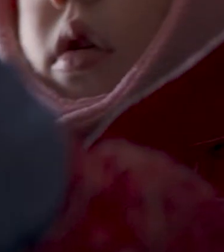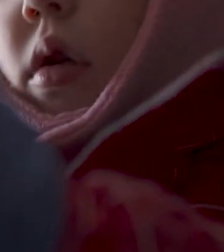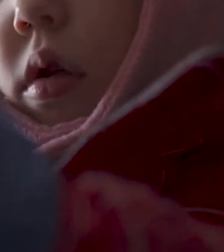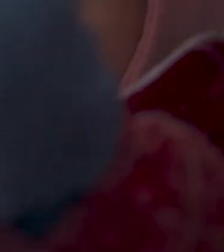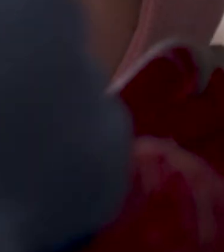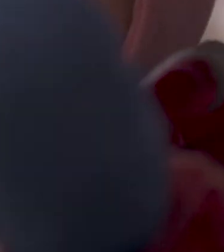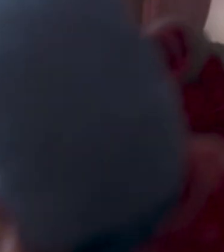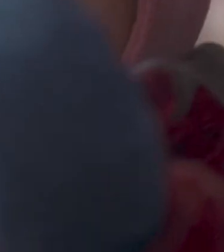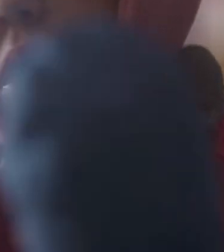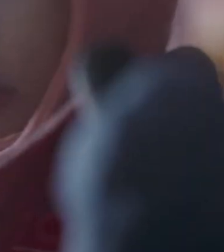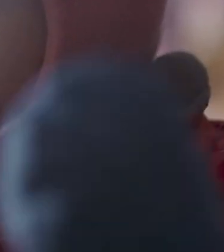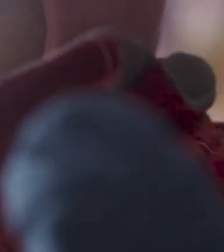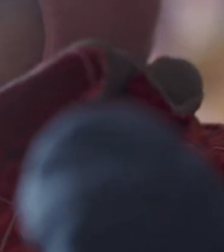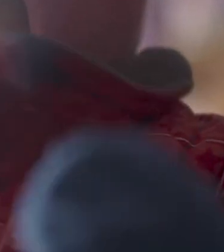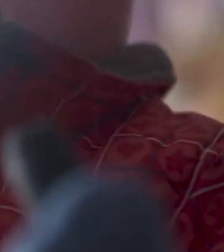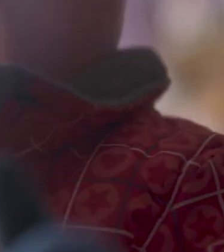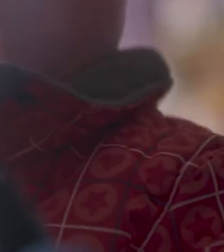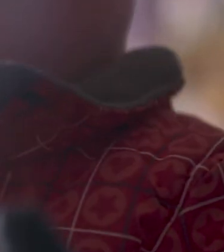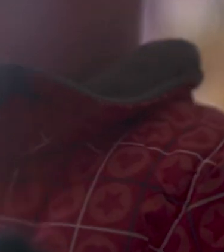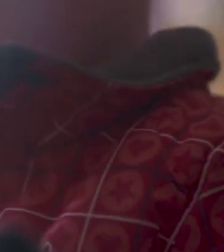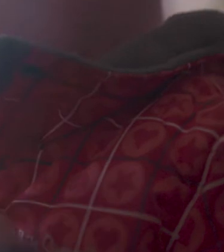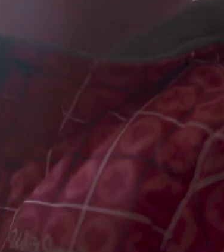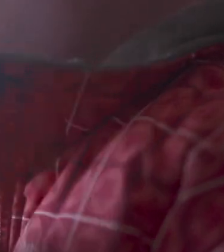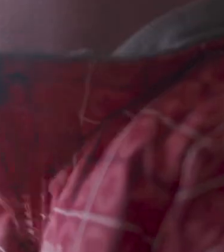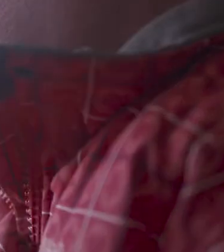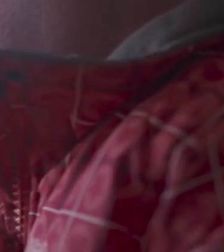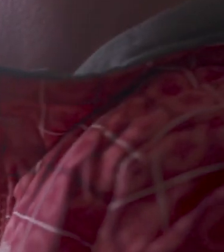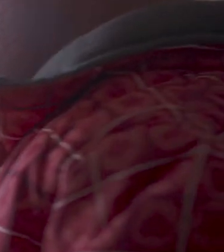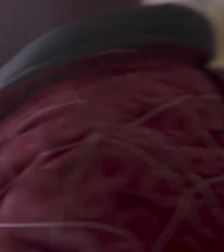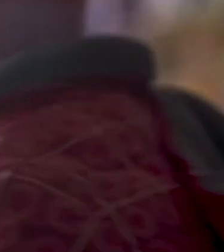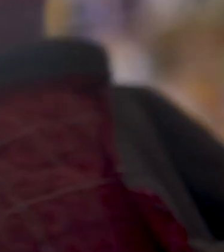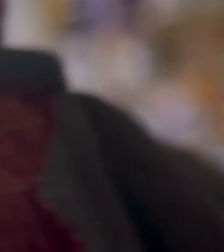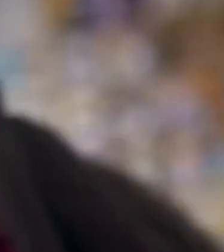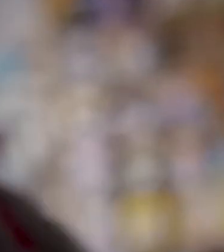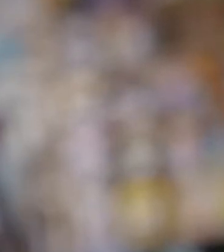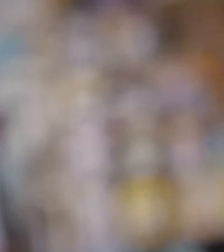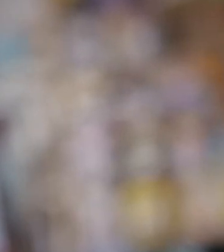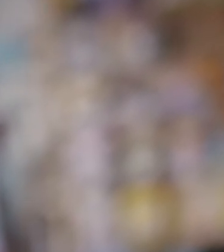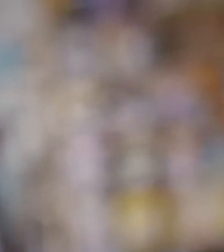Care Giver: There we go! Care Giver: Are we going to go down the slide? Kids: Yeah!